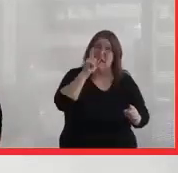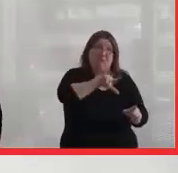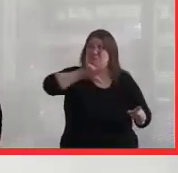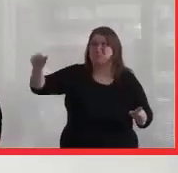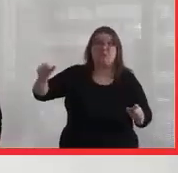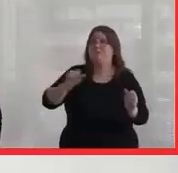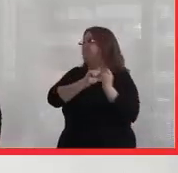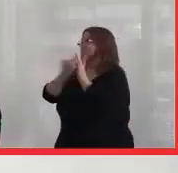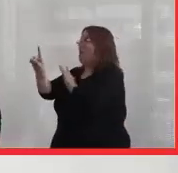And there I went.